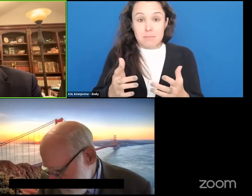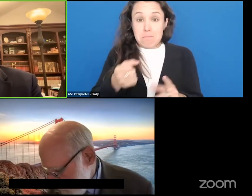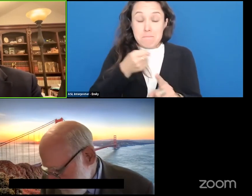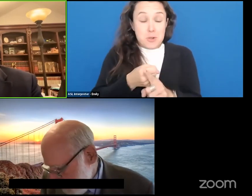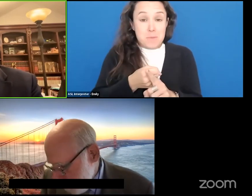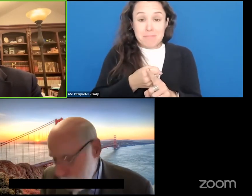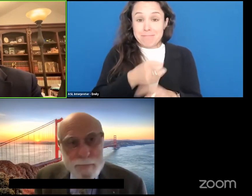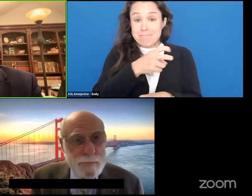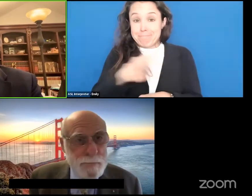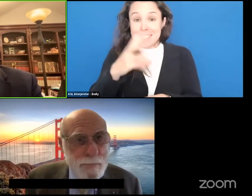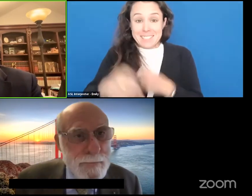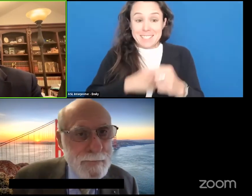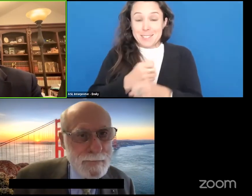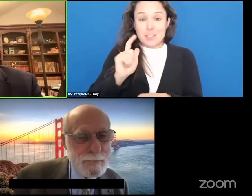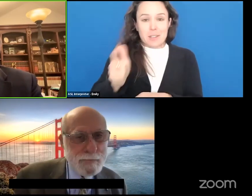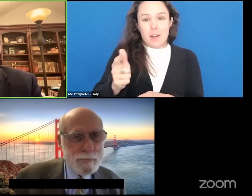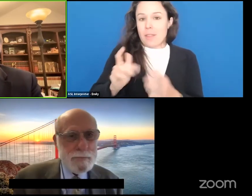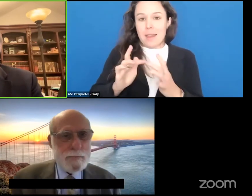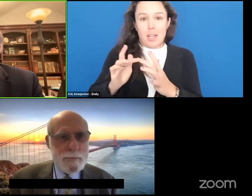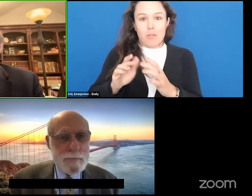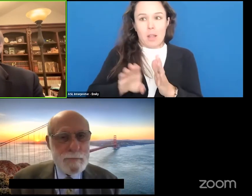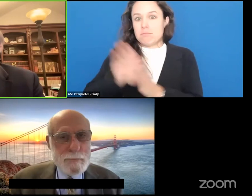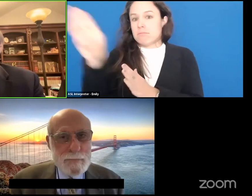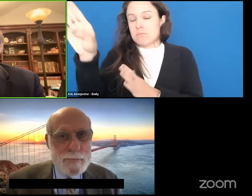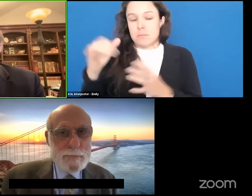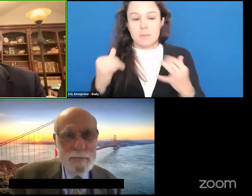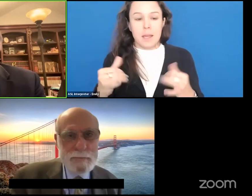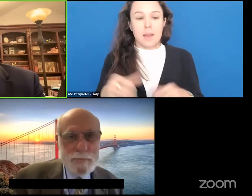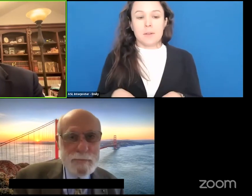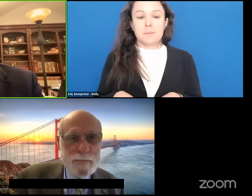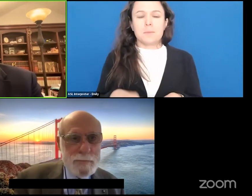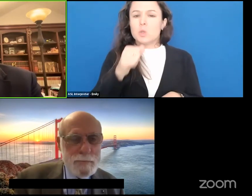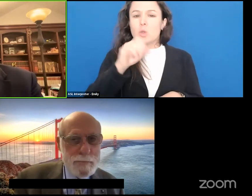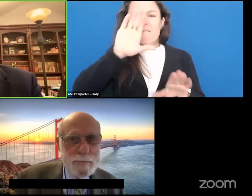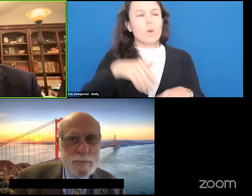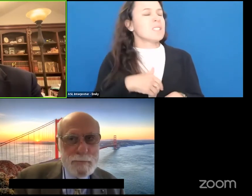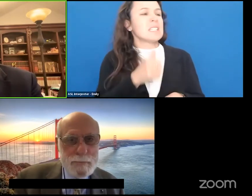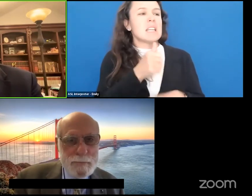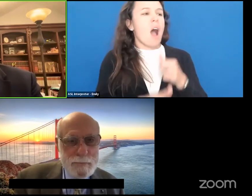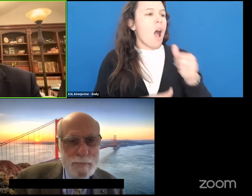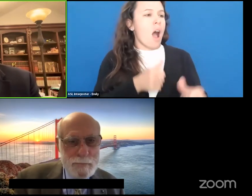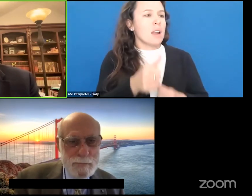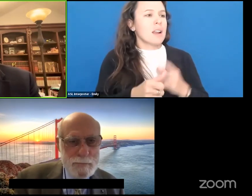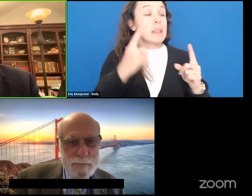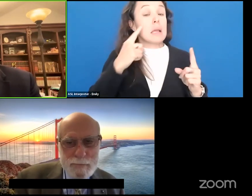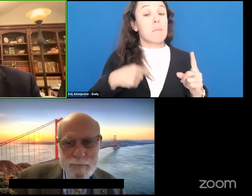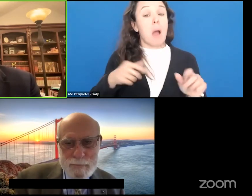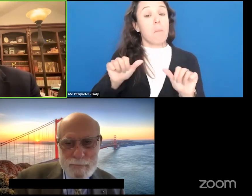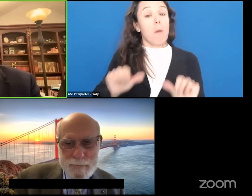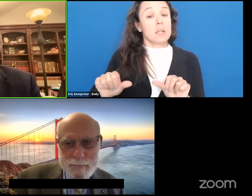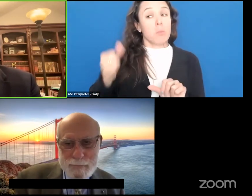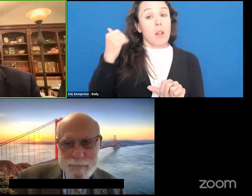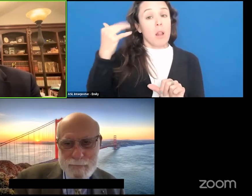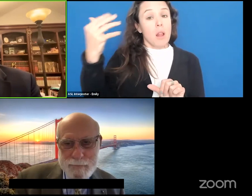So think not what we think will, but we try to think about what might and we also know